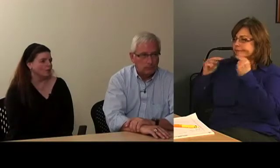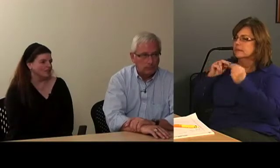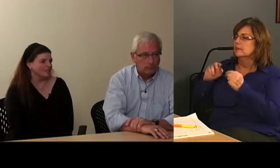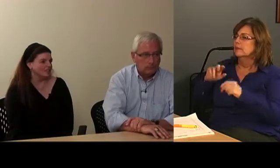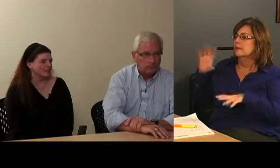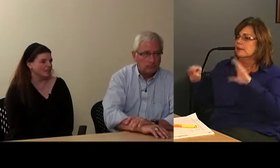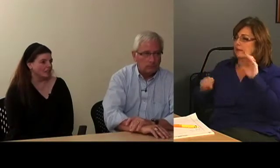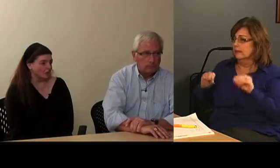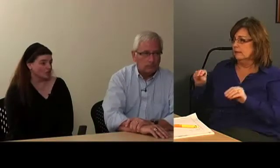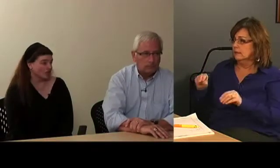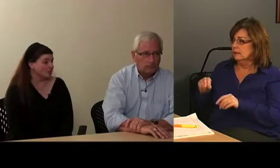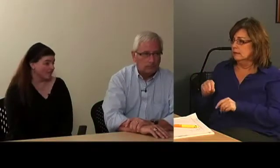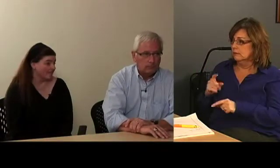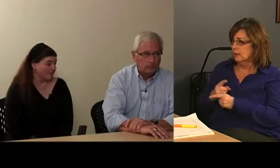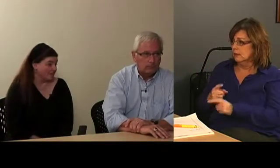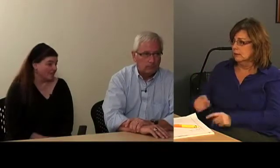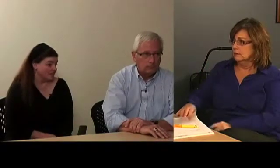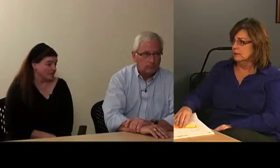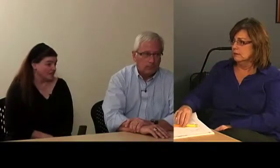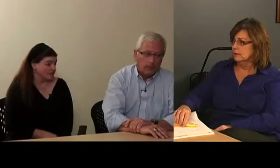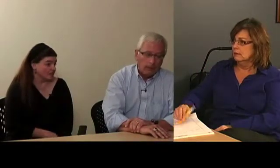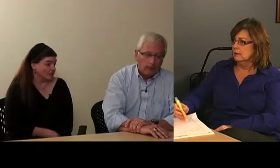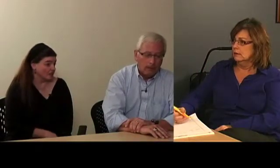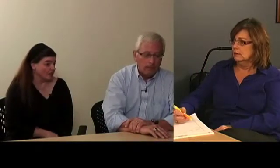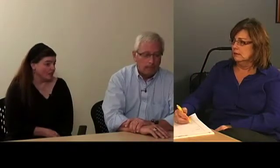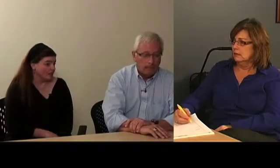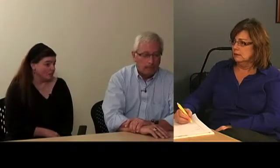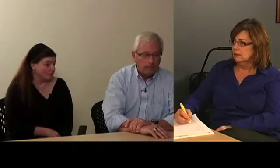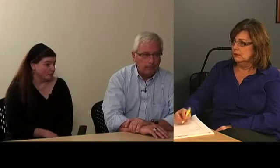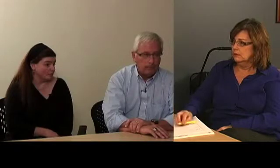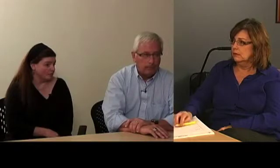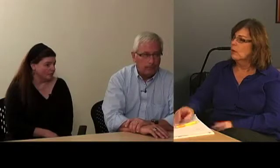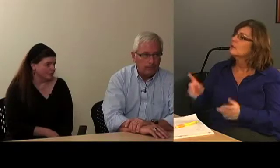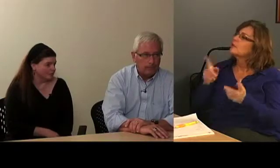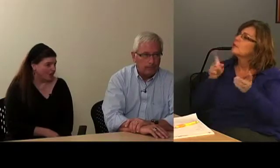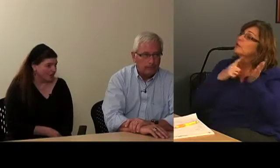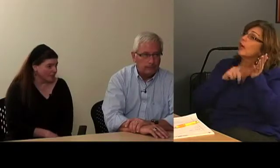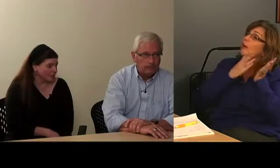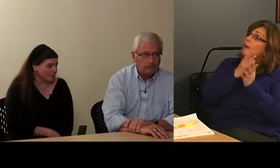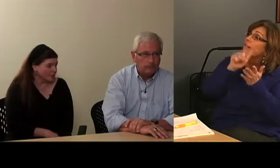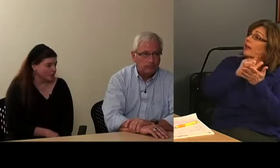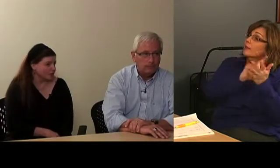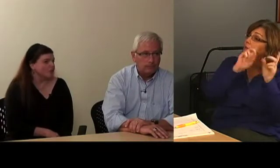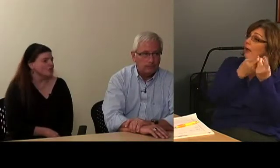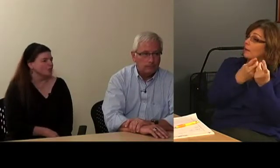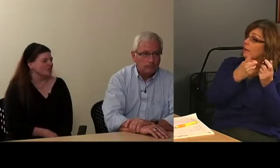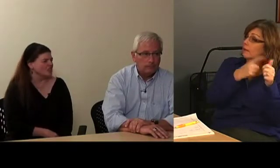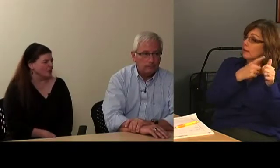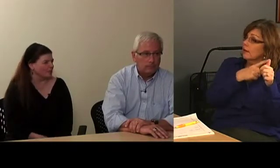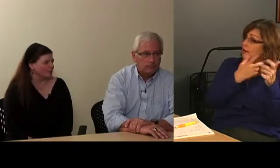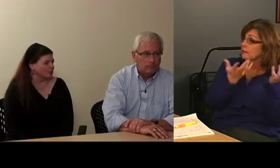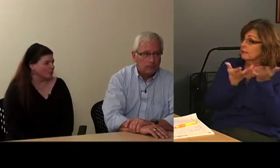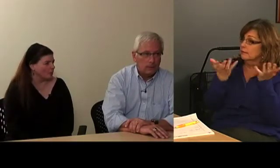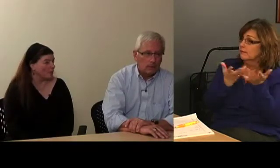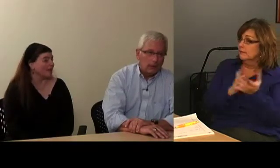we will need to negotiate. You're saying "50-50" is the starting point? Or do we need to check with legal department